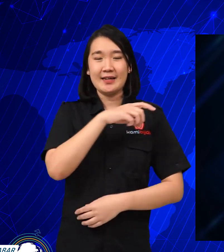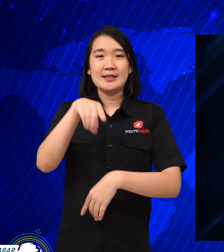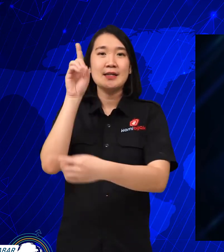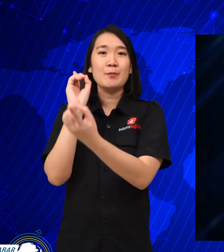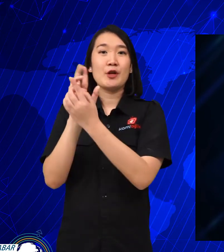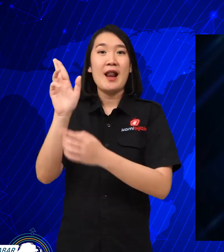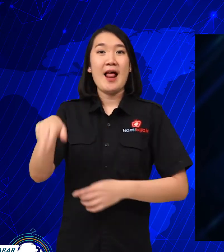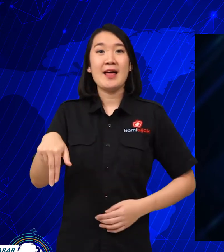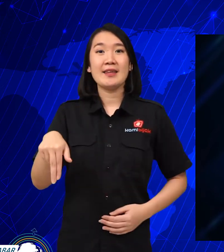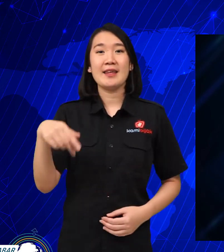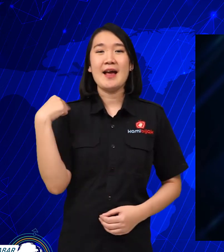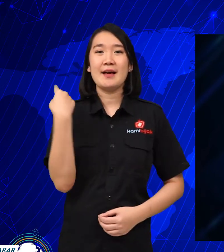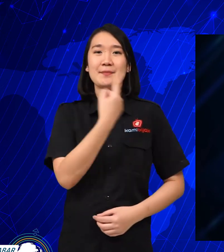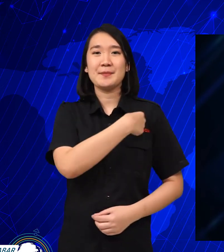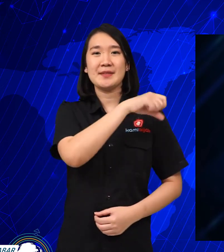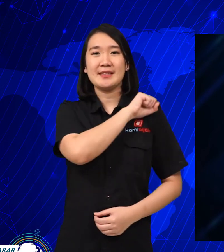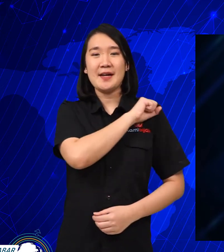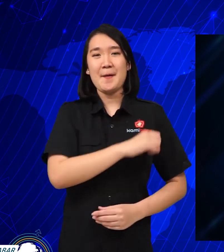See you again at KamiBijak.